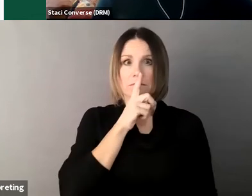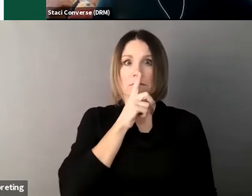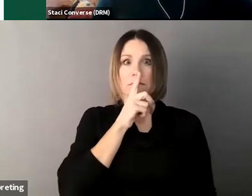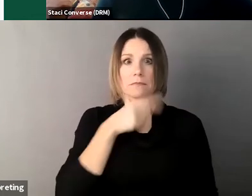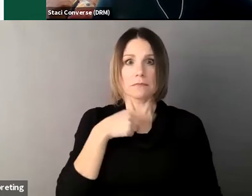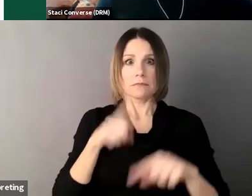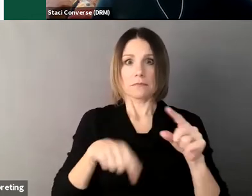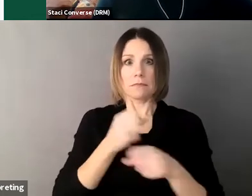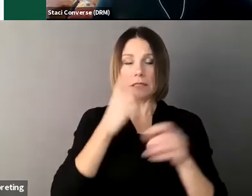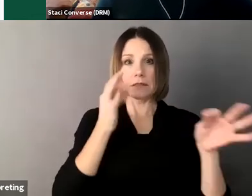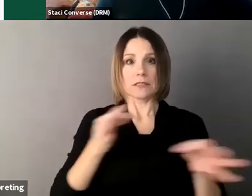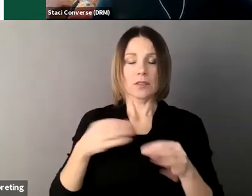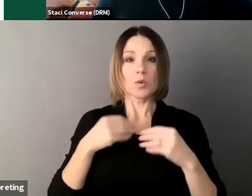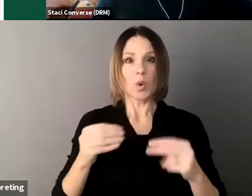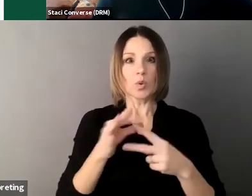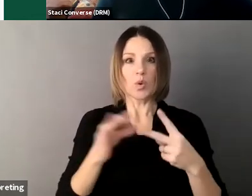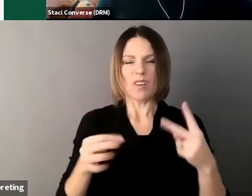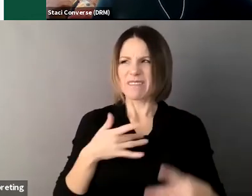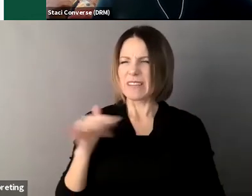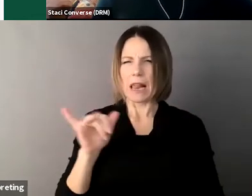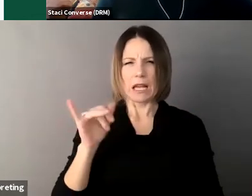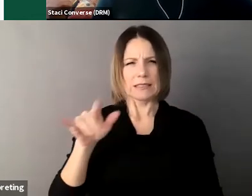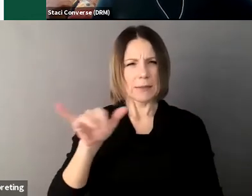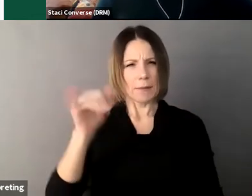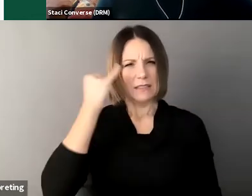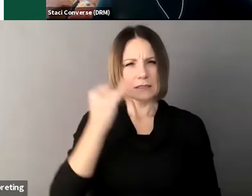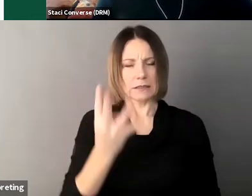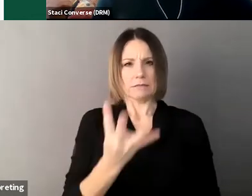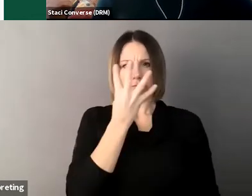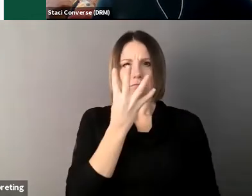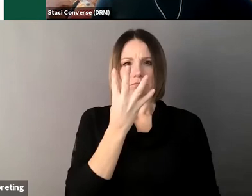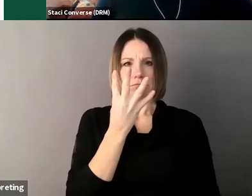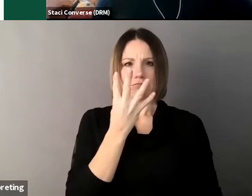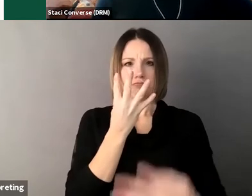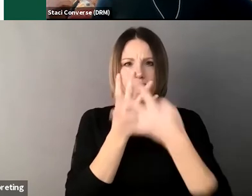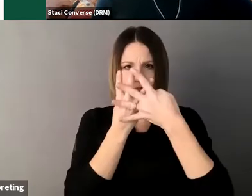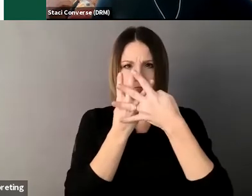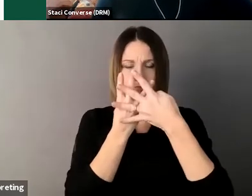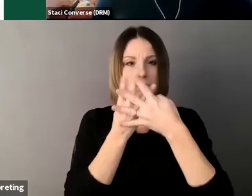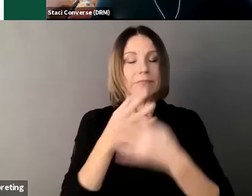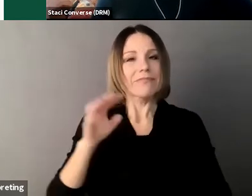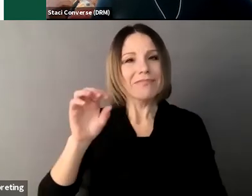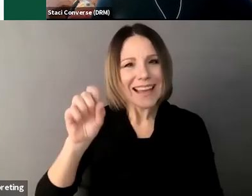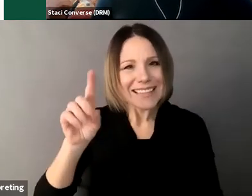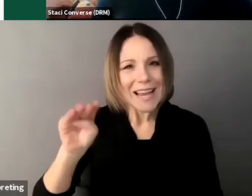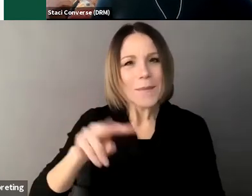supported decision-making allows people to choose the people who will help them